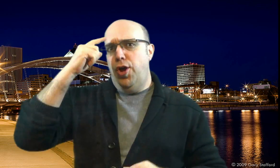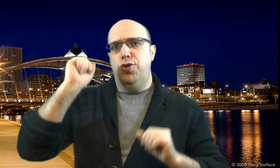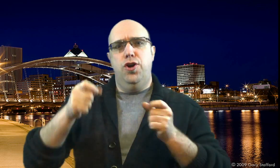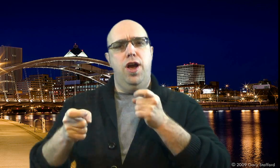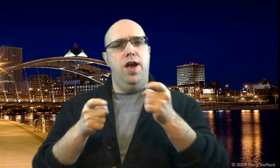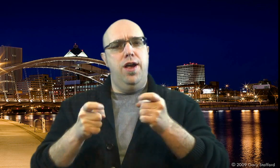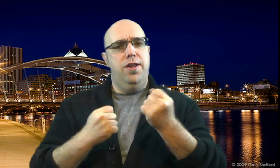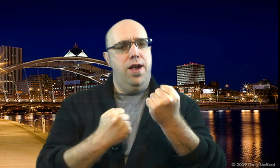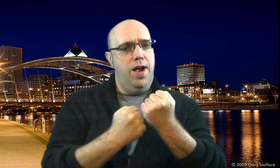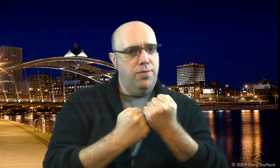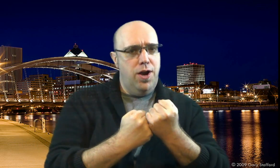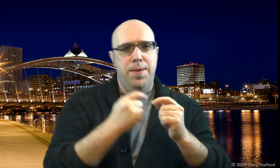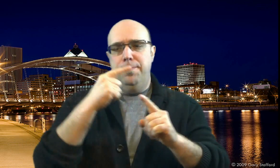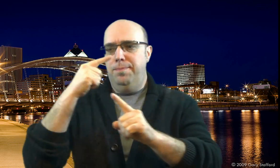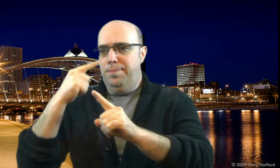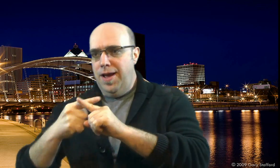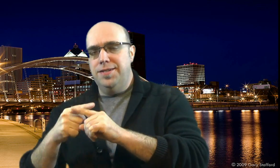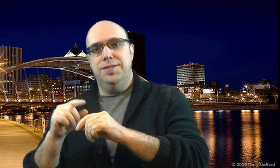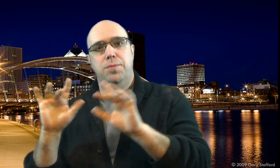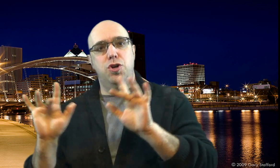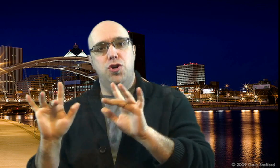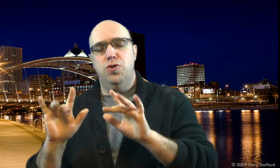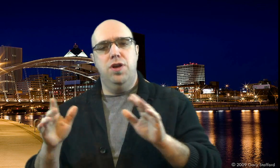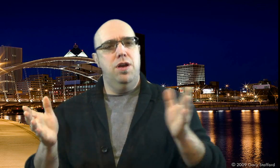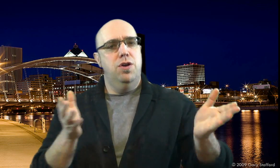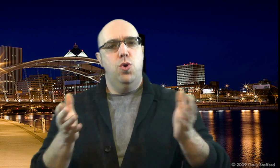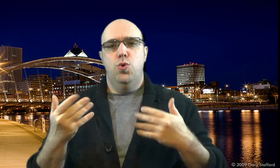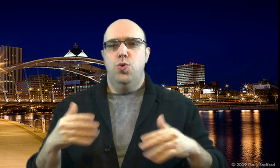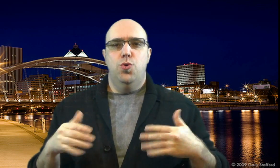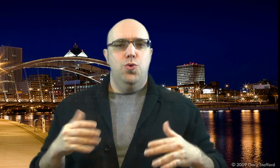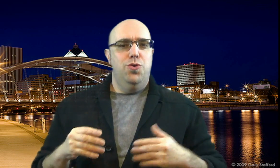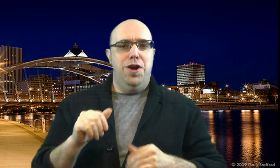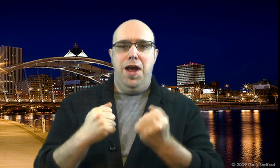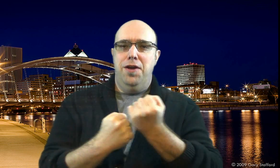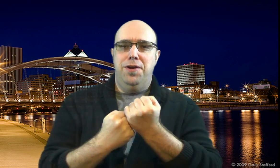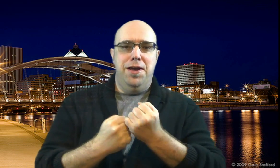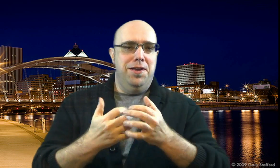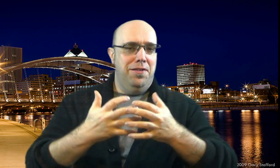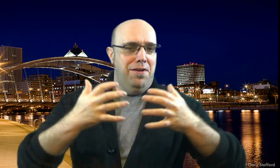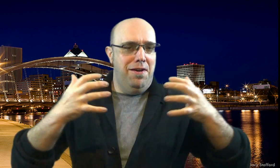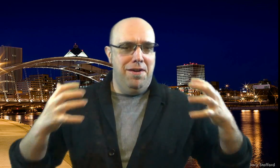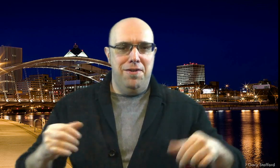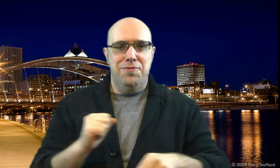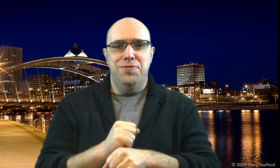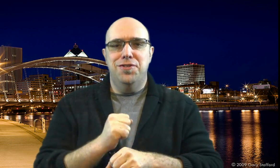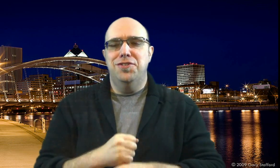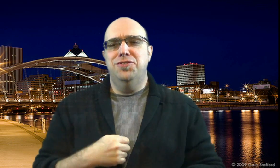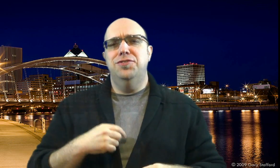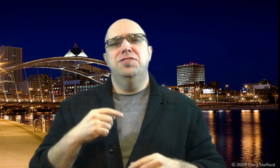I thought I could handle both Advocate and Computers. I realized that advocating was a lot of work.